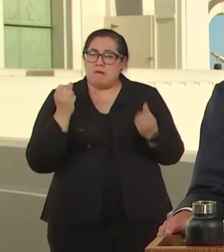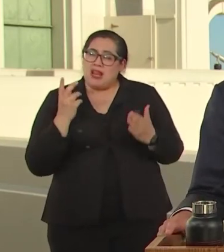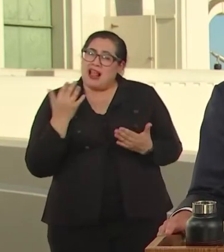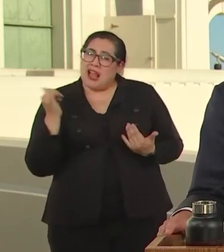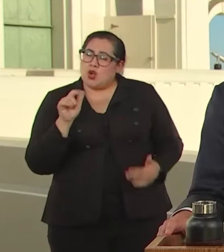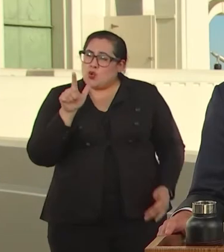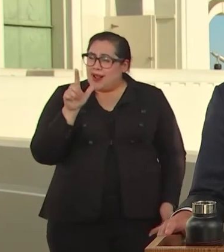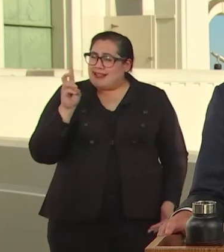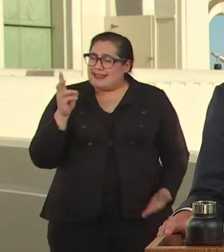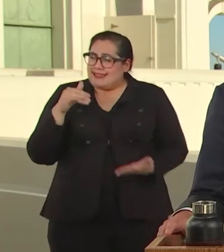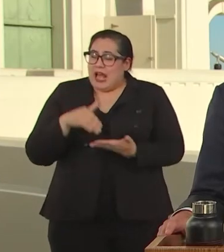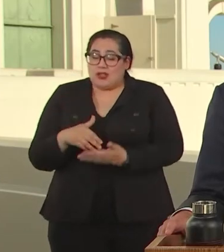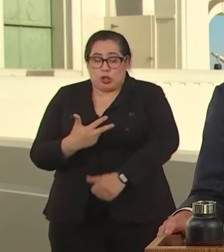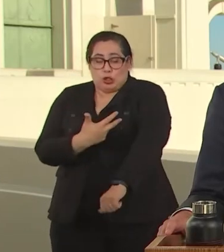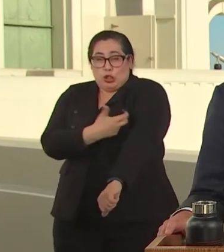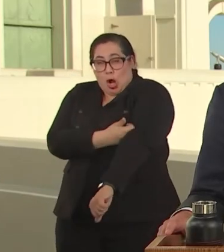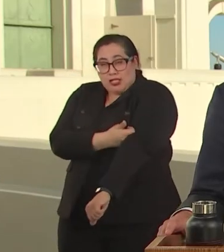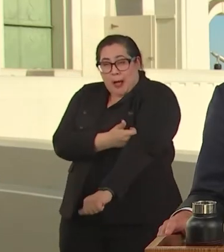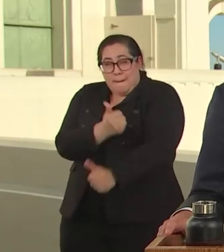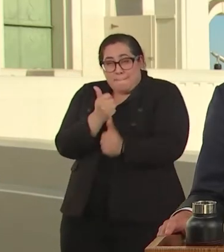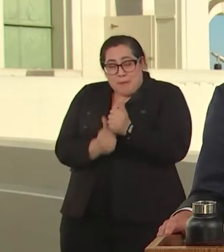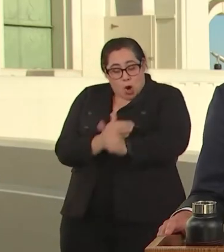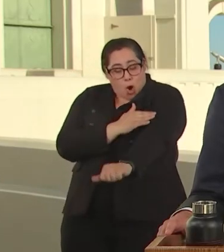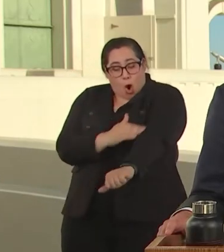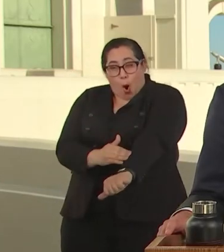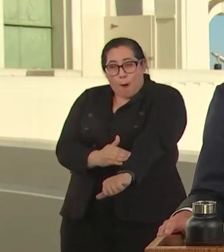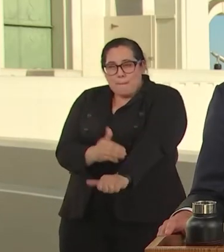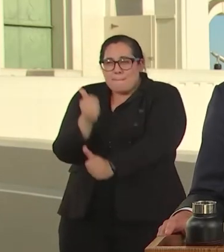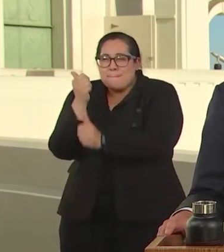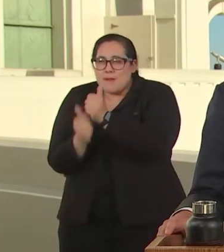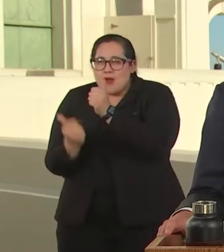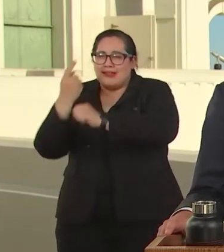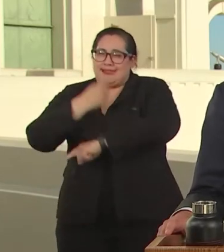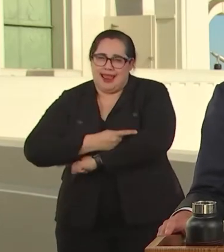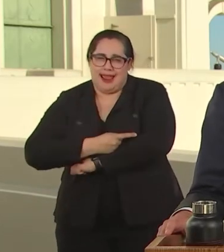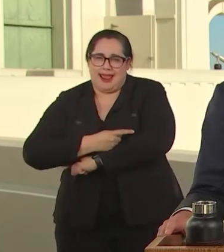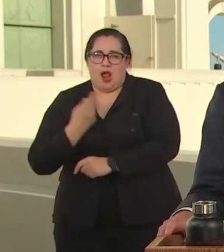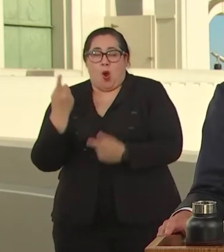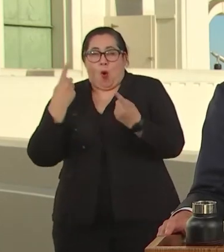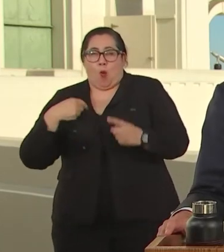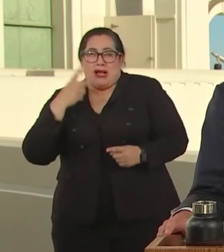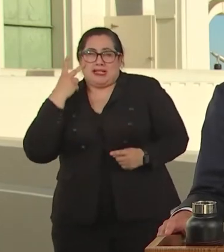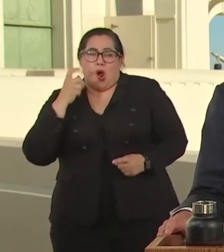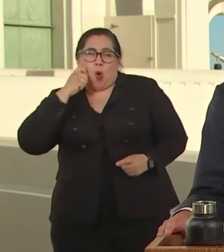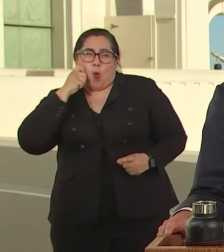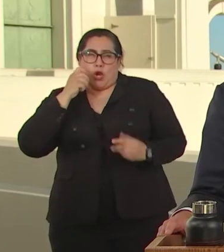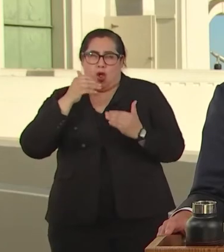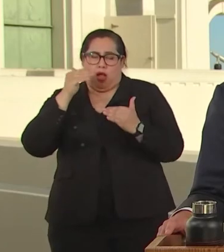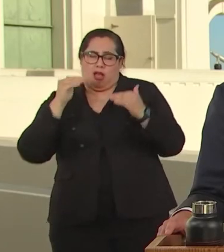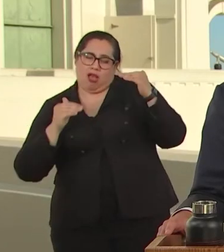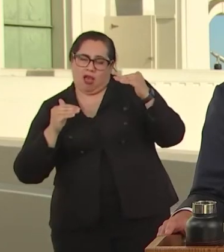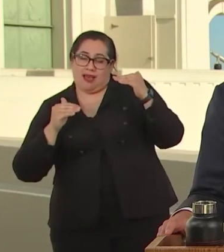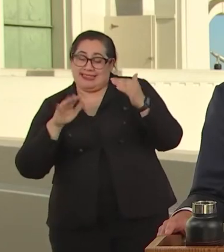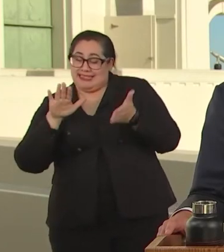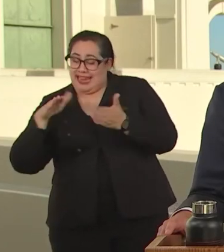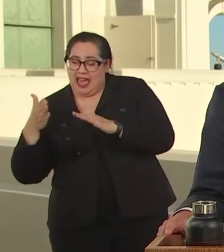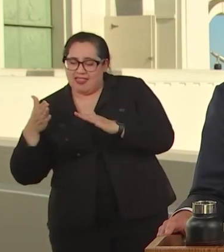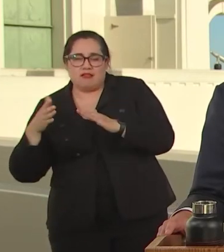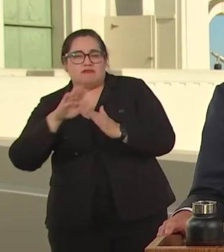AND WHEN WE SAW A RACIAL GAP IN DEATHS, WE ELIMINATED.